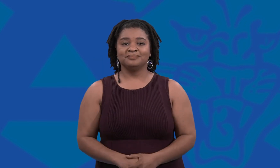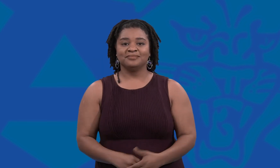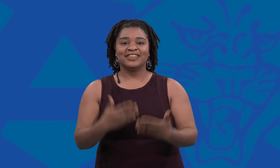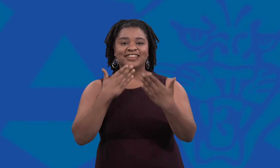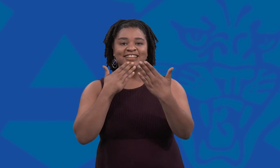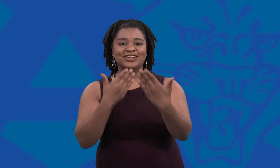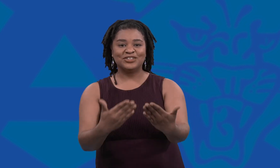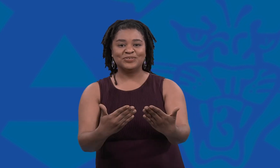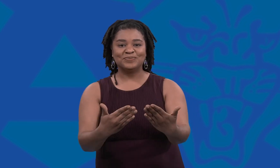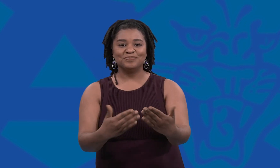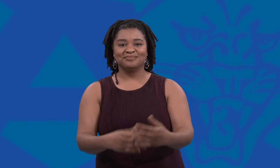Thank you.